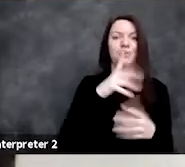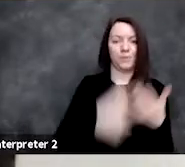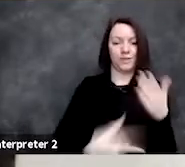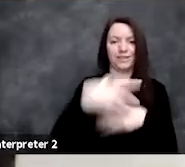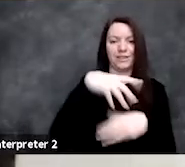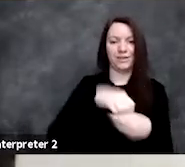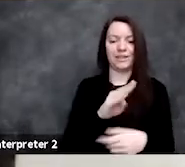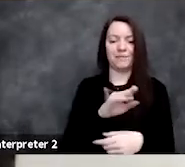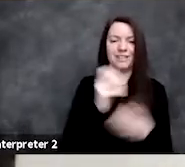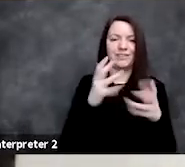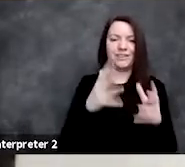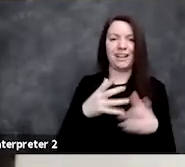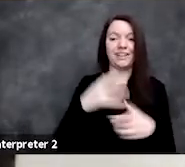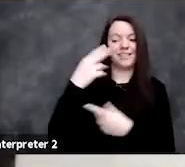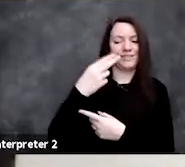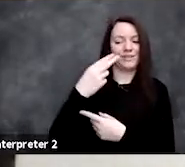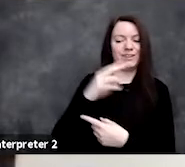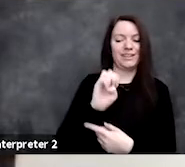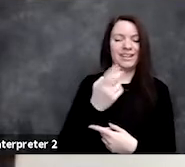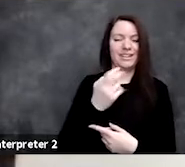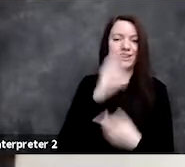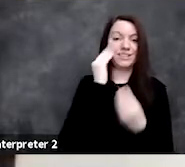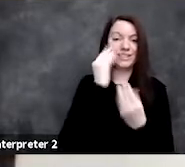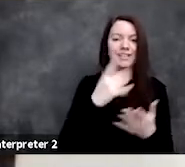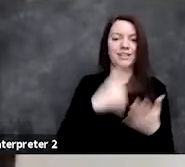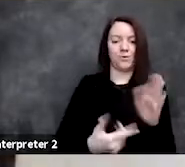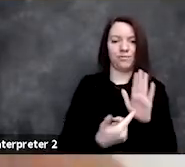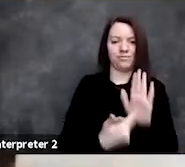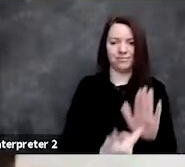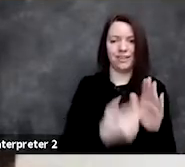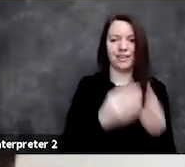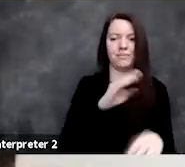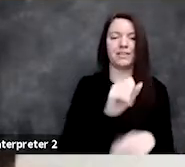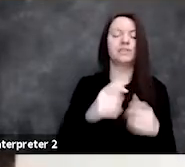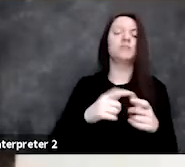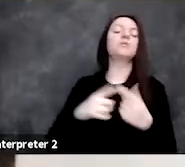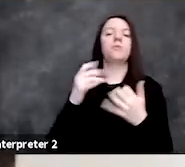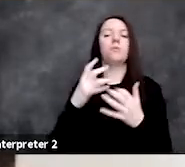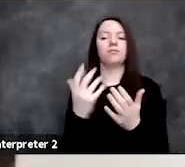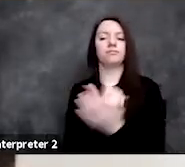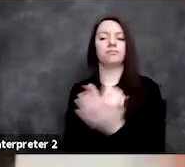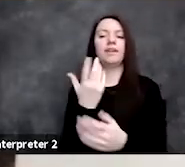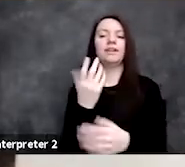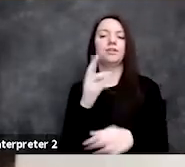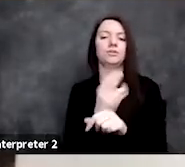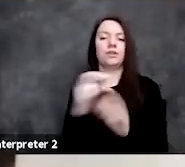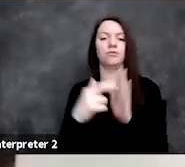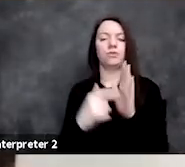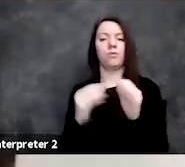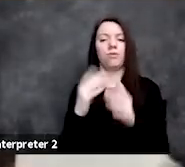the historical EHR data, and then operationalize that rule. And so here we're in a situation